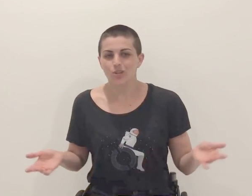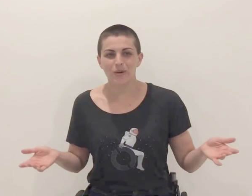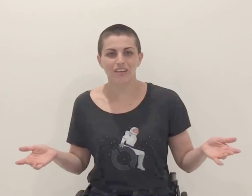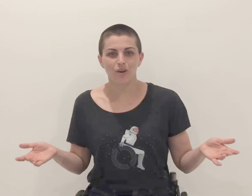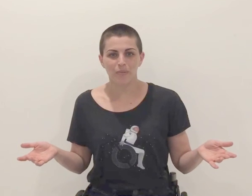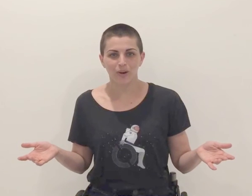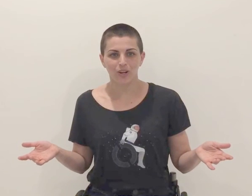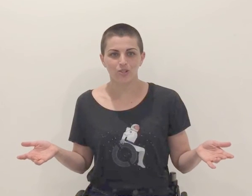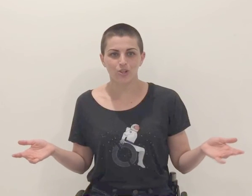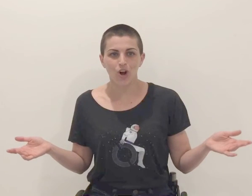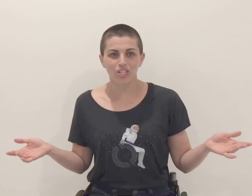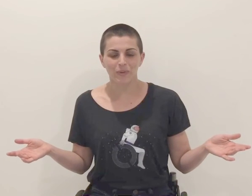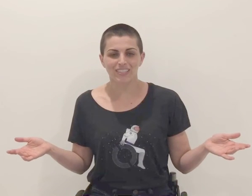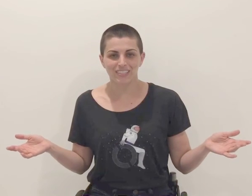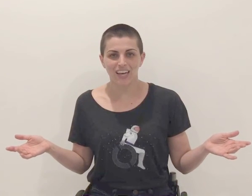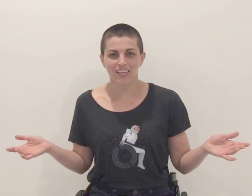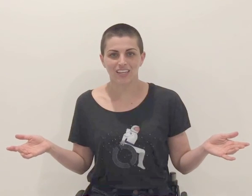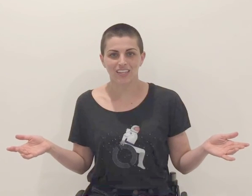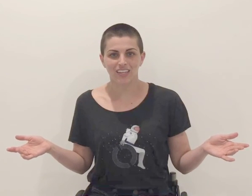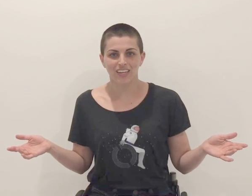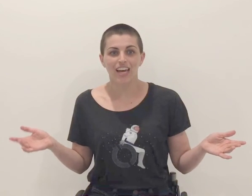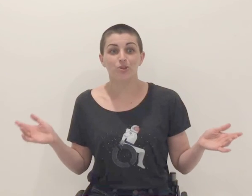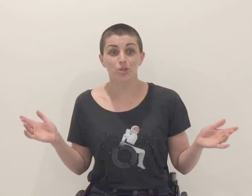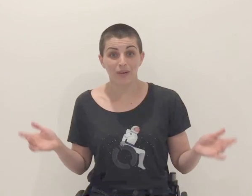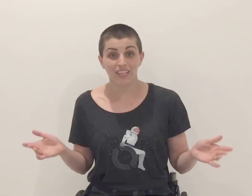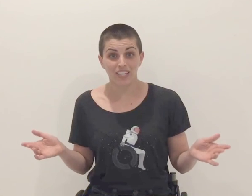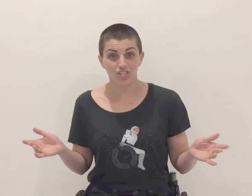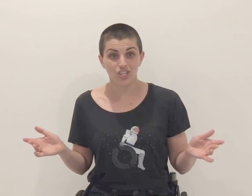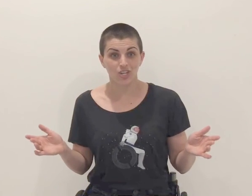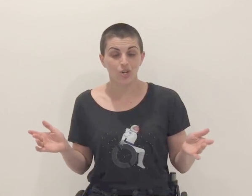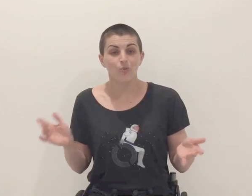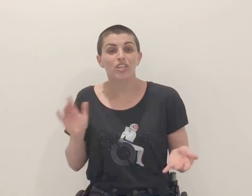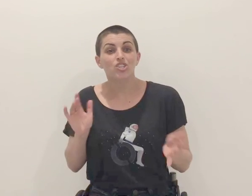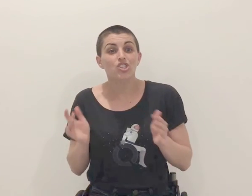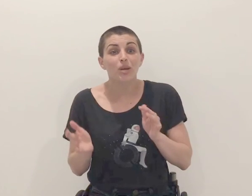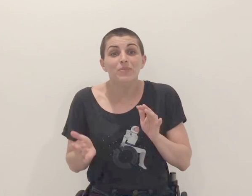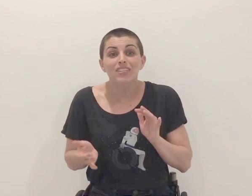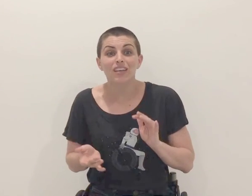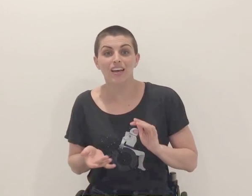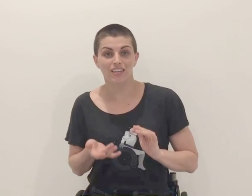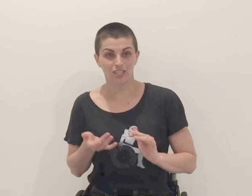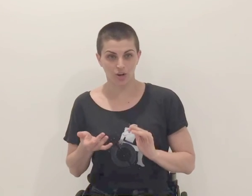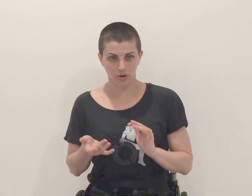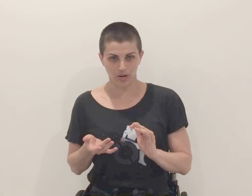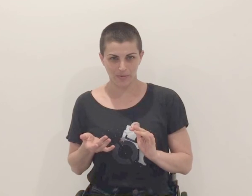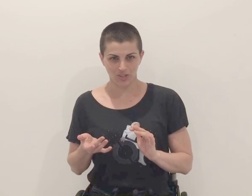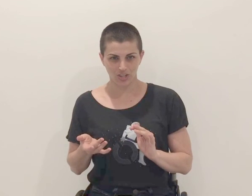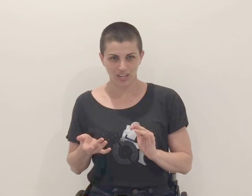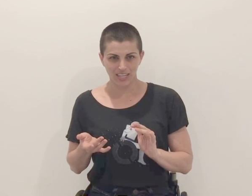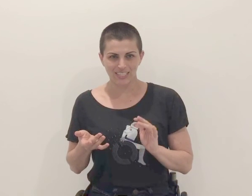So many of our barriers are caused by society, and through speculation, we can shape societies in our own image,